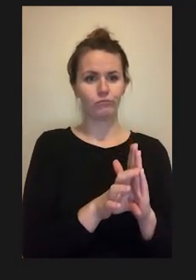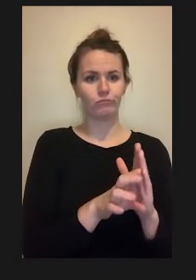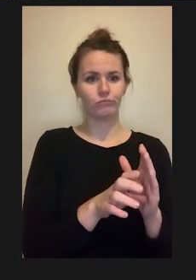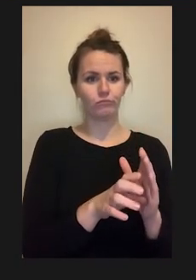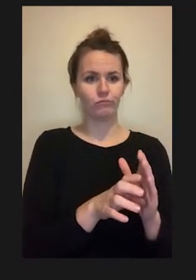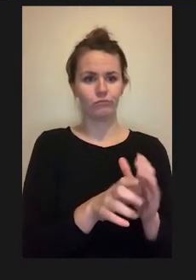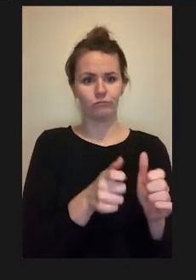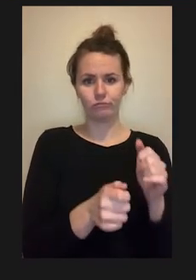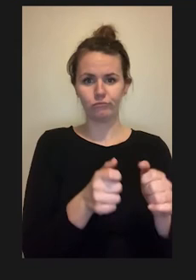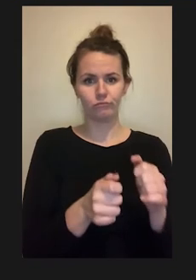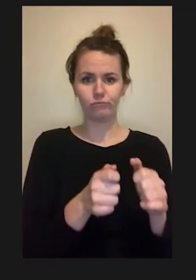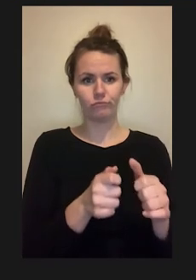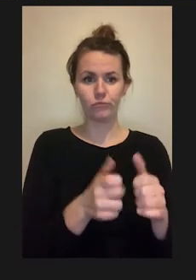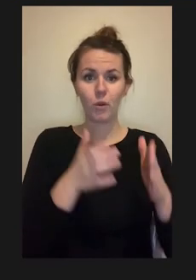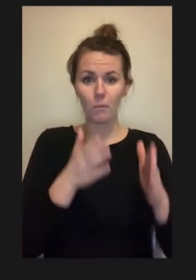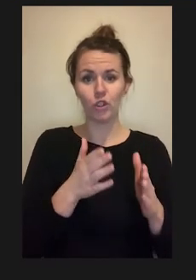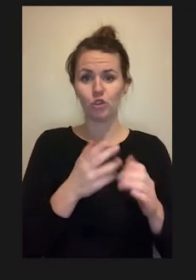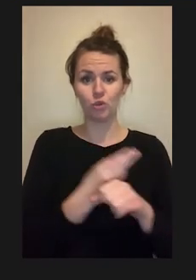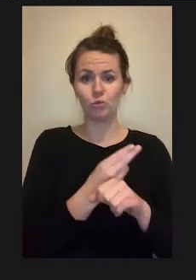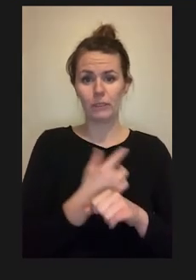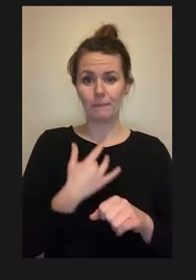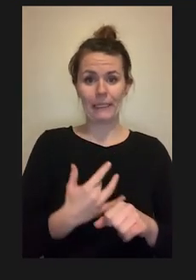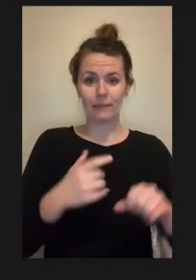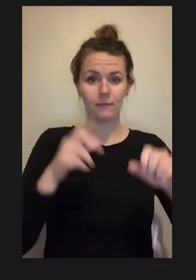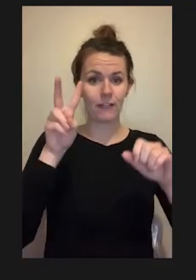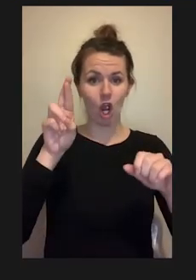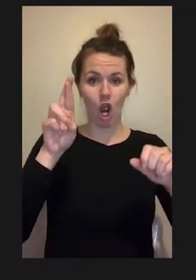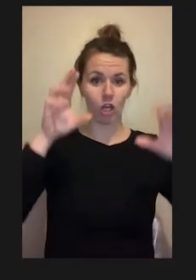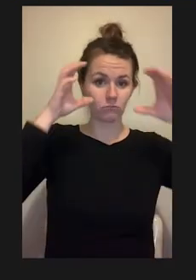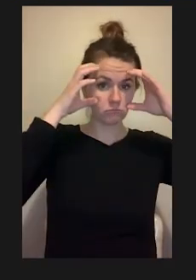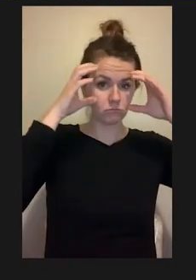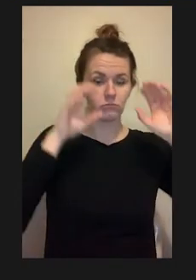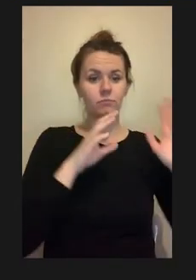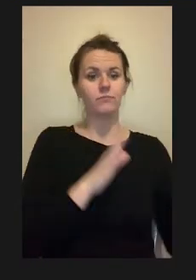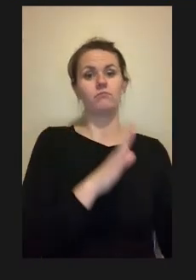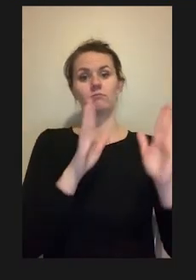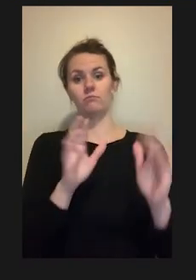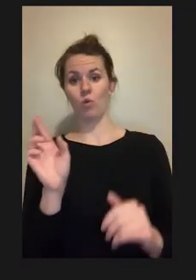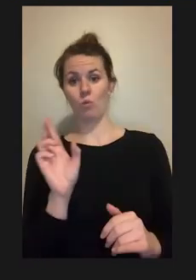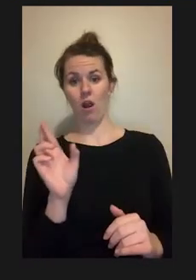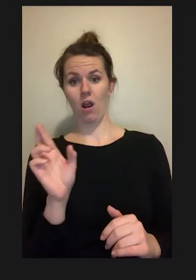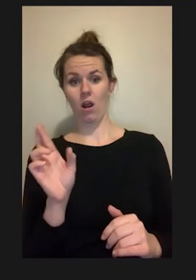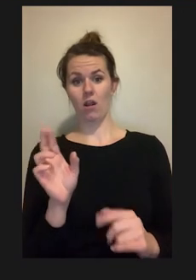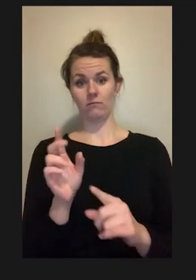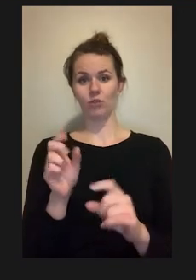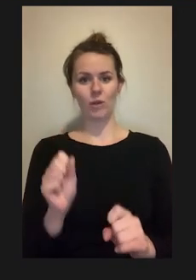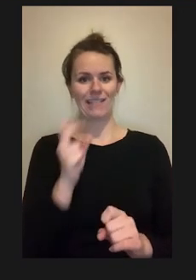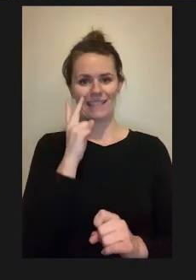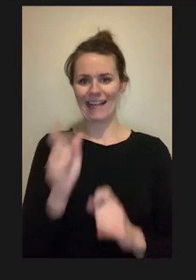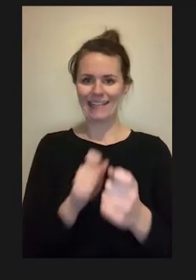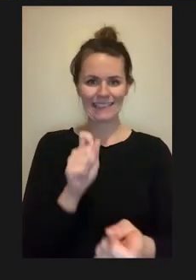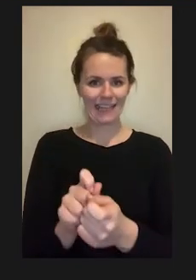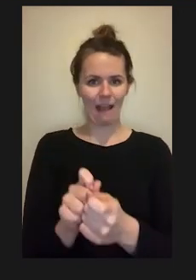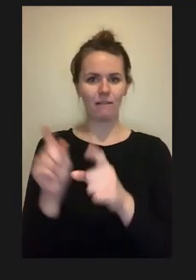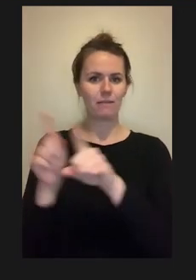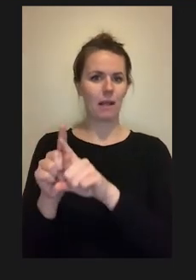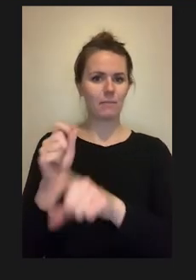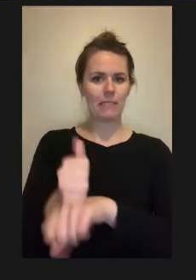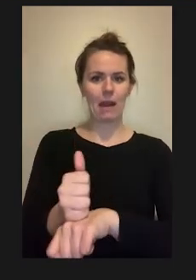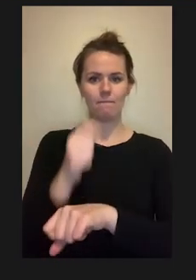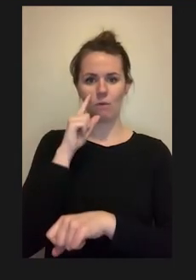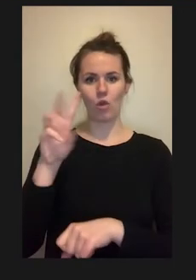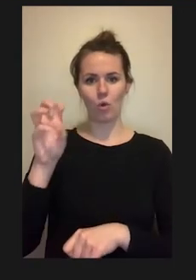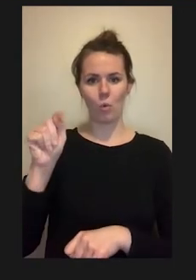Of someone using a typical VR headset, and on the right, an exact replica of the wet lab I was